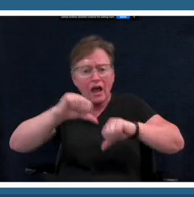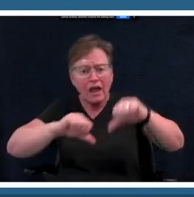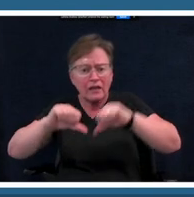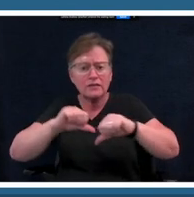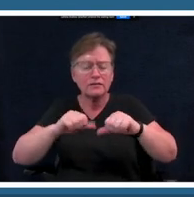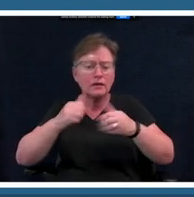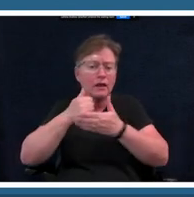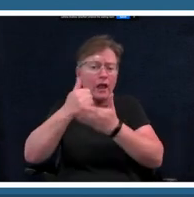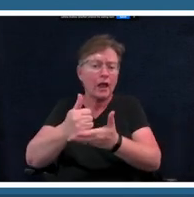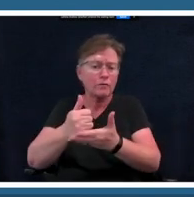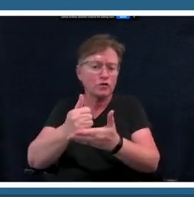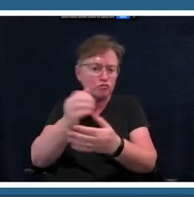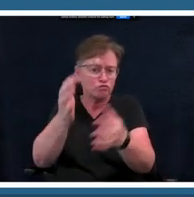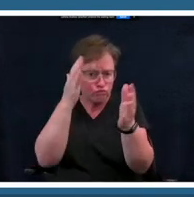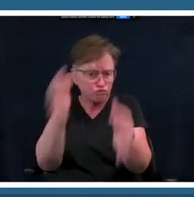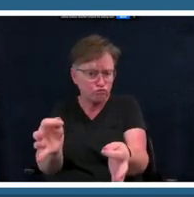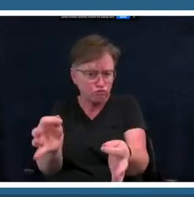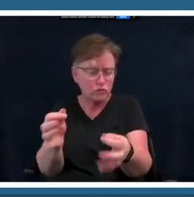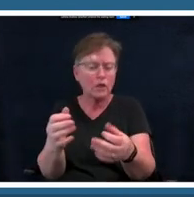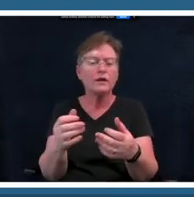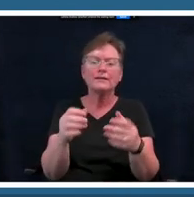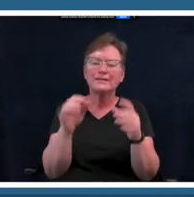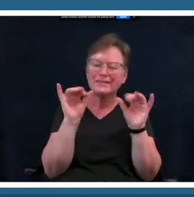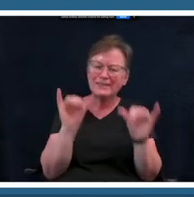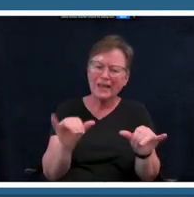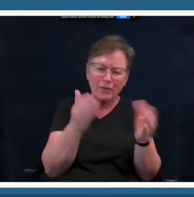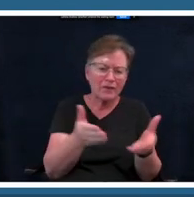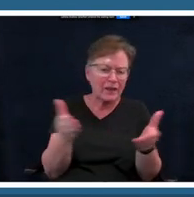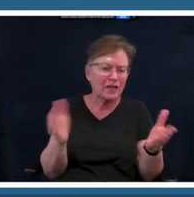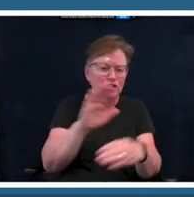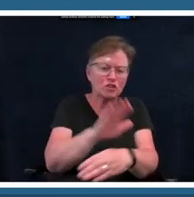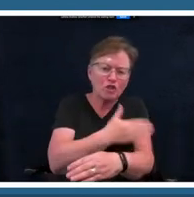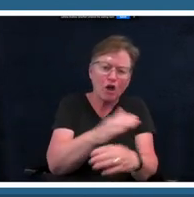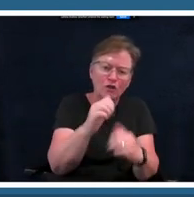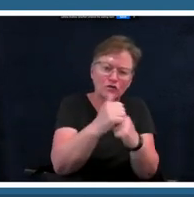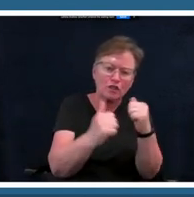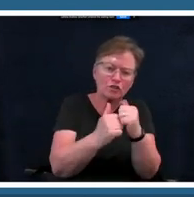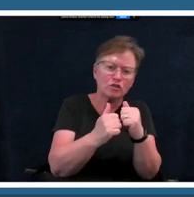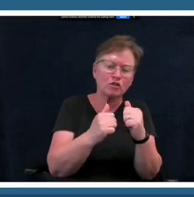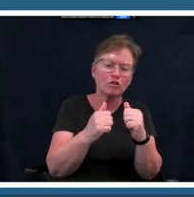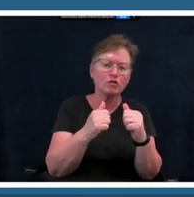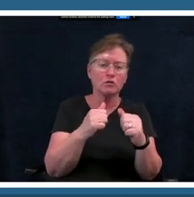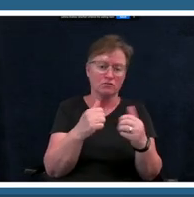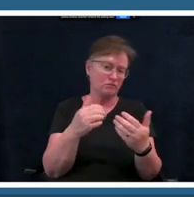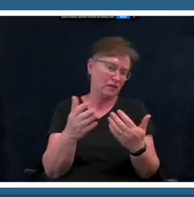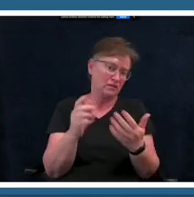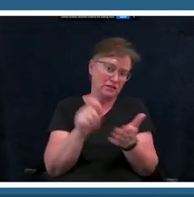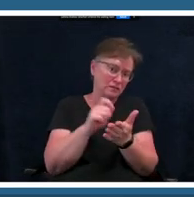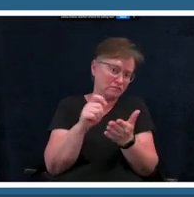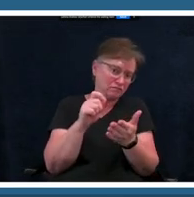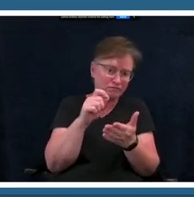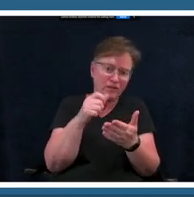that's the same thing as a song structure maybe even letter writing